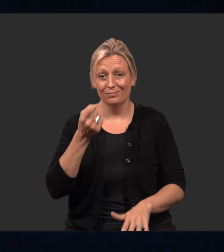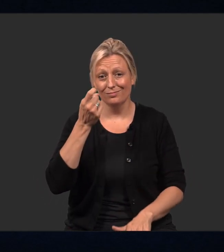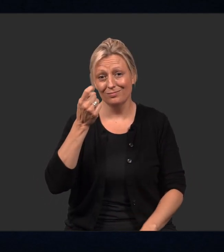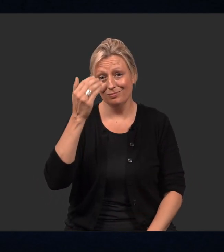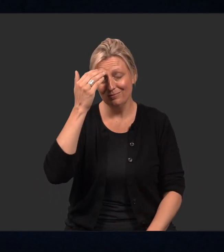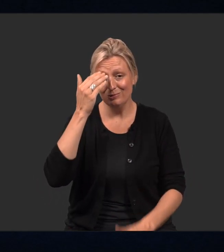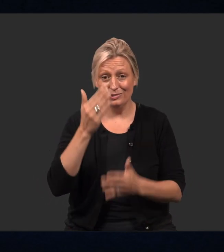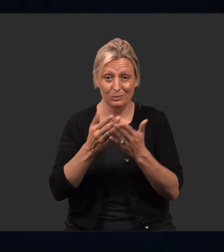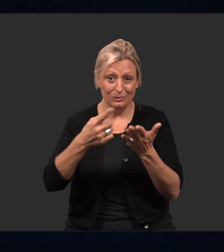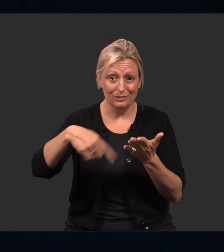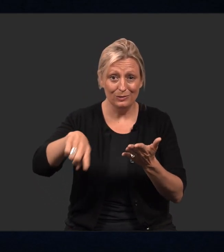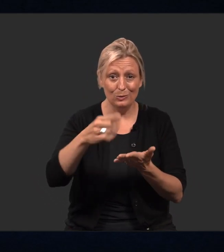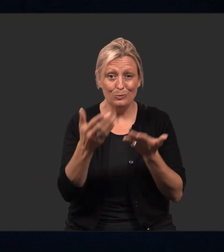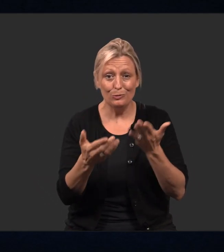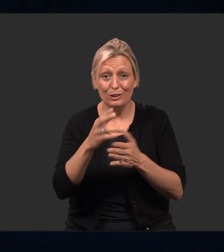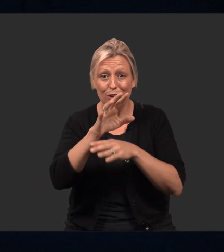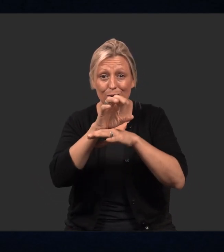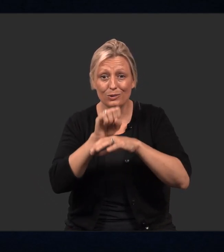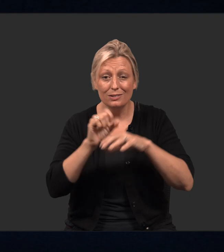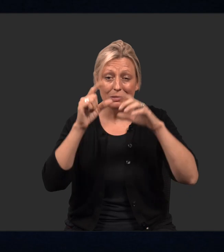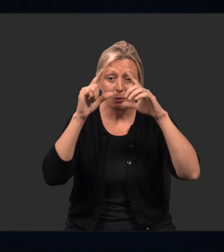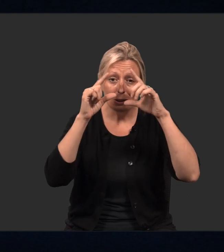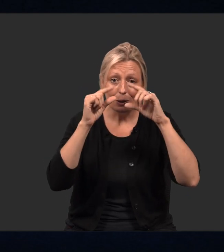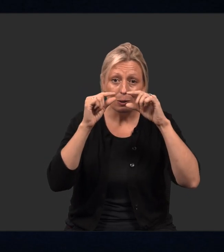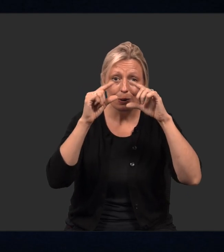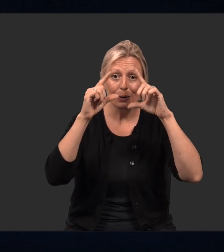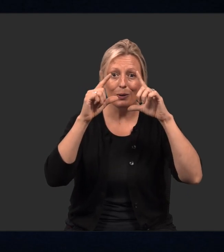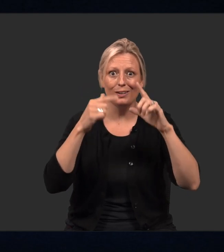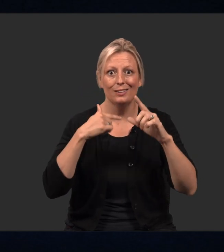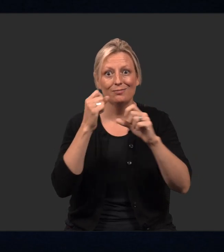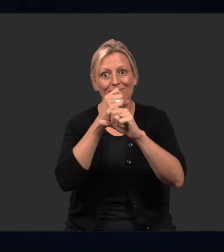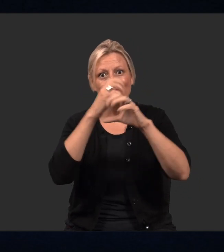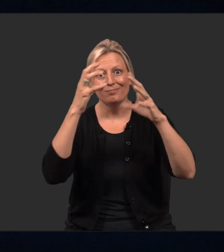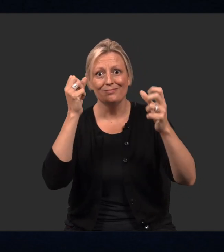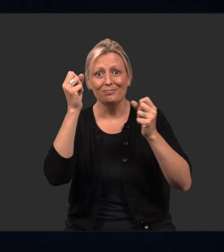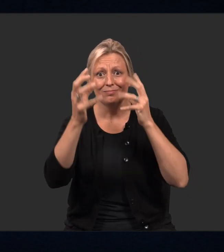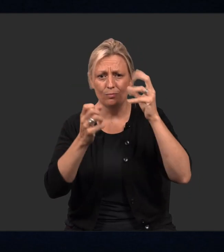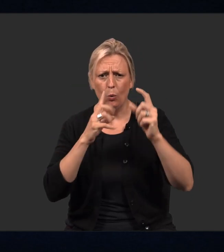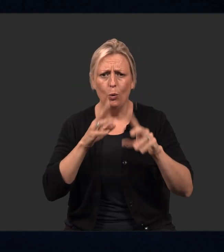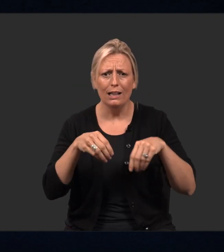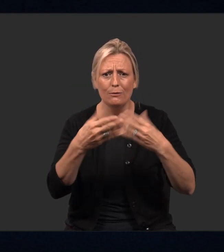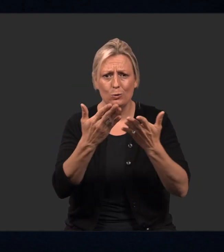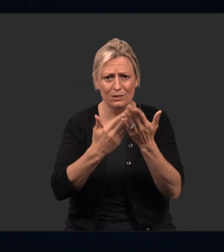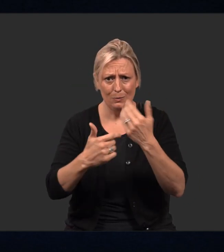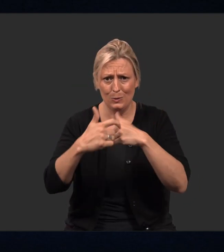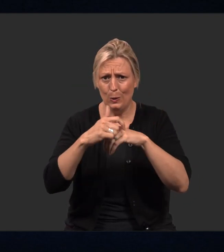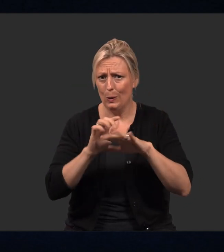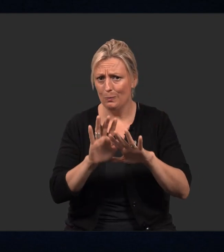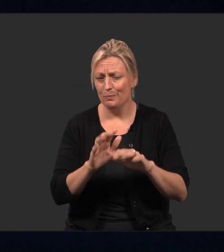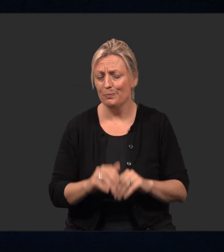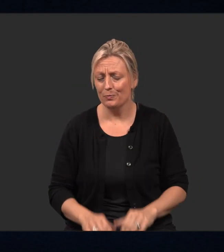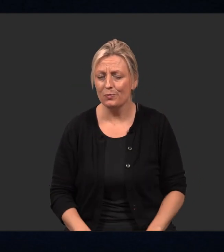I know that some of you may be accustomed to closing your eyes during visualization, but don’t worry. I will give you some time for that.